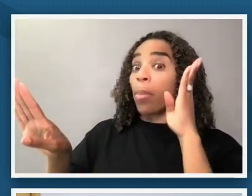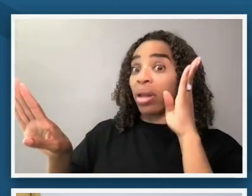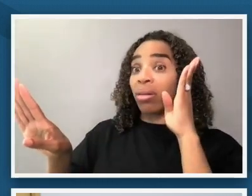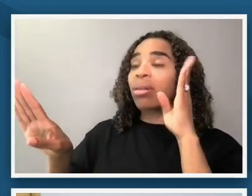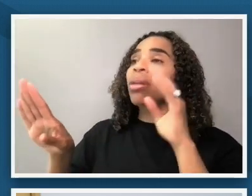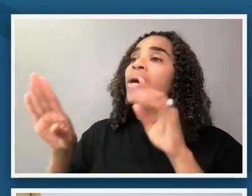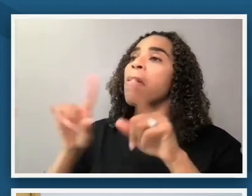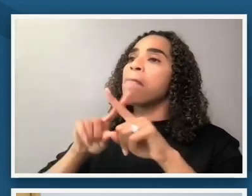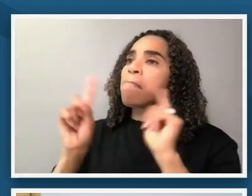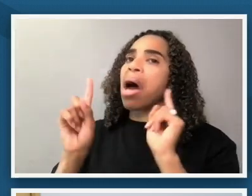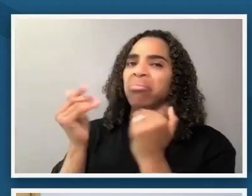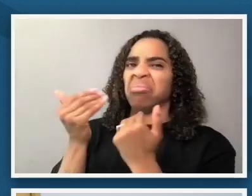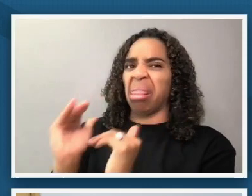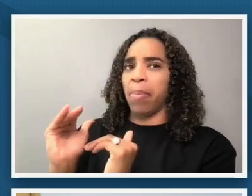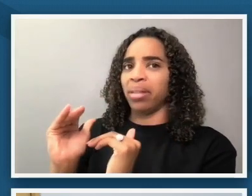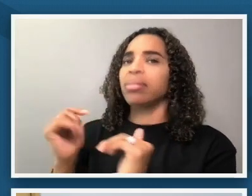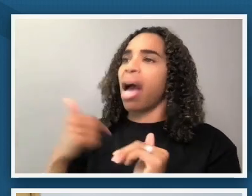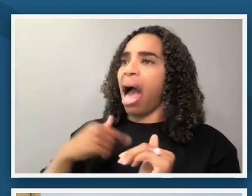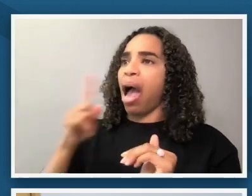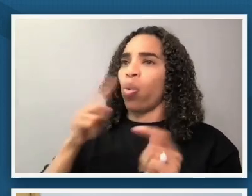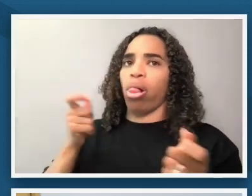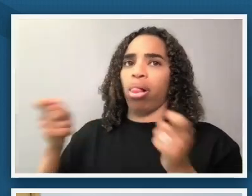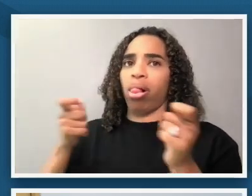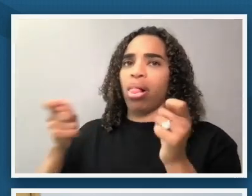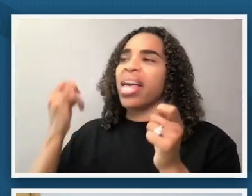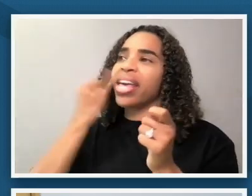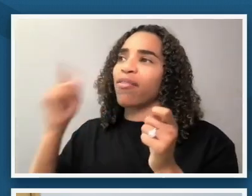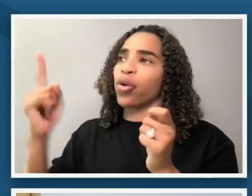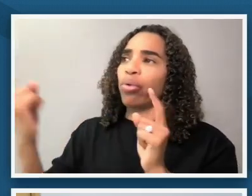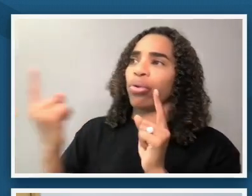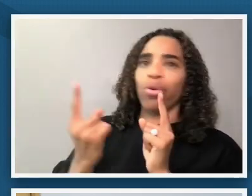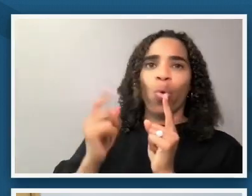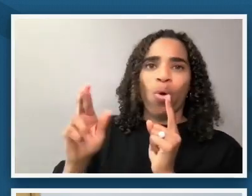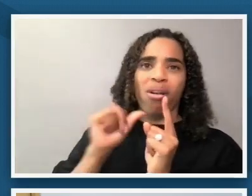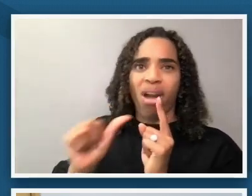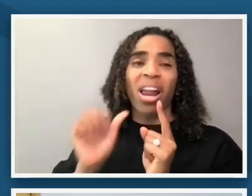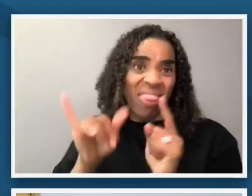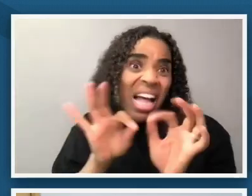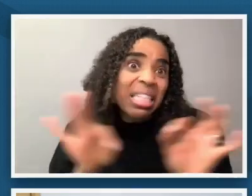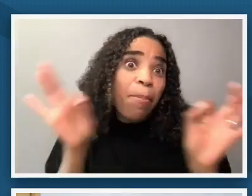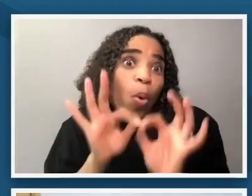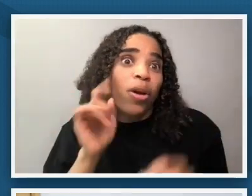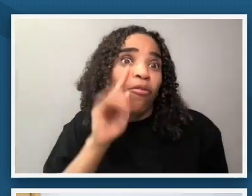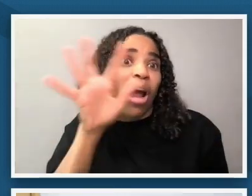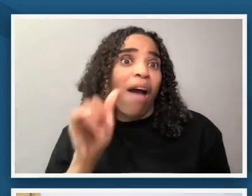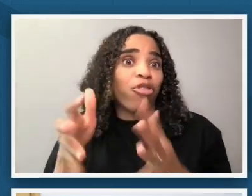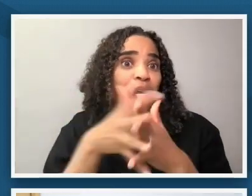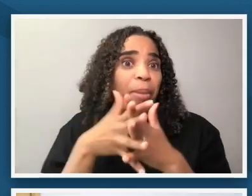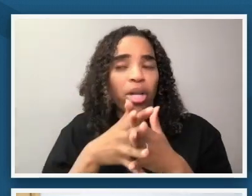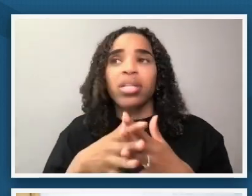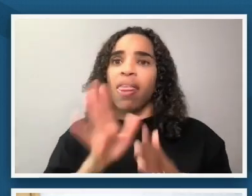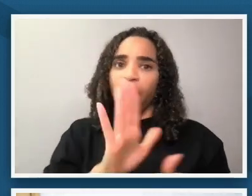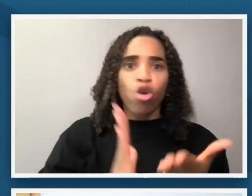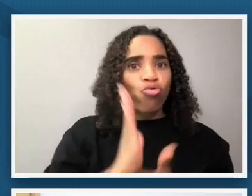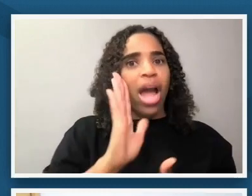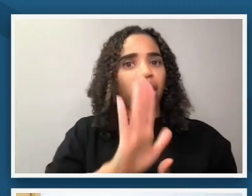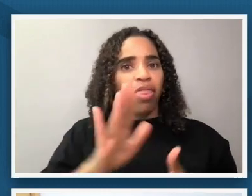very important um for african americans a a a right and a privilege of being able to determine